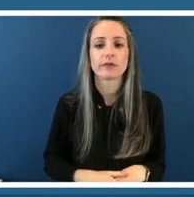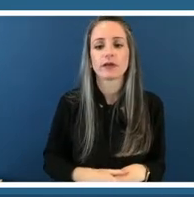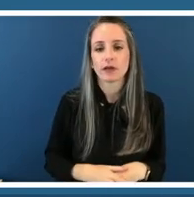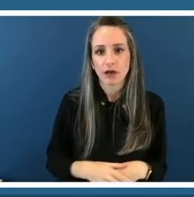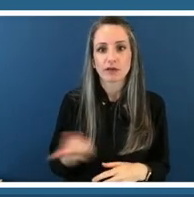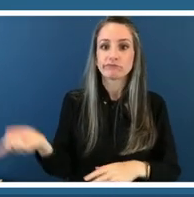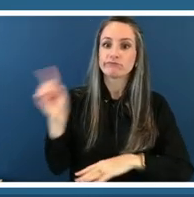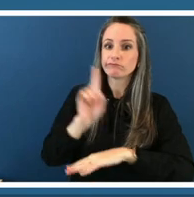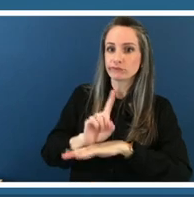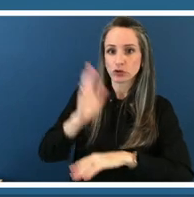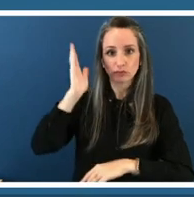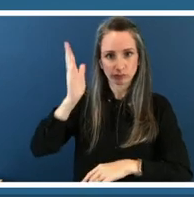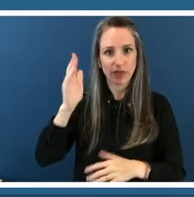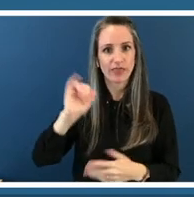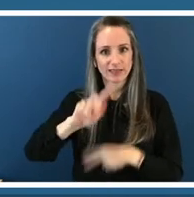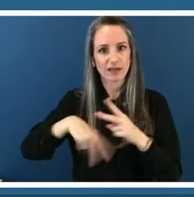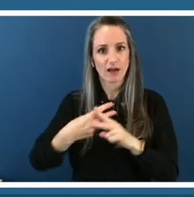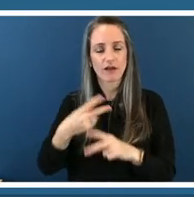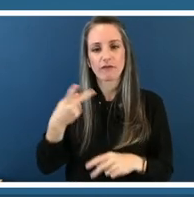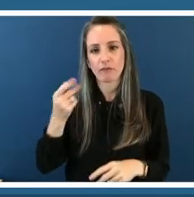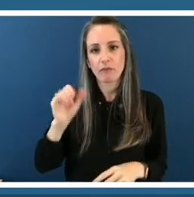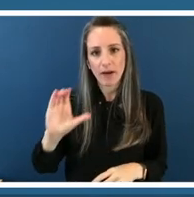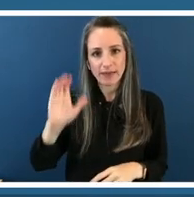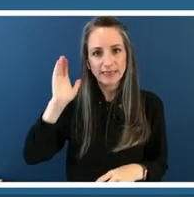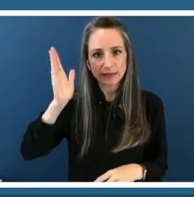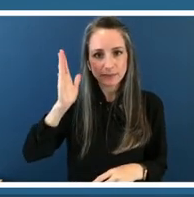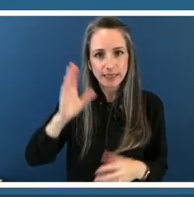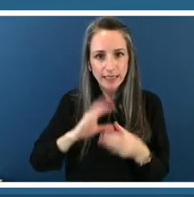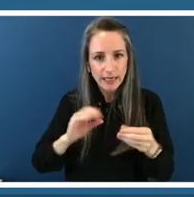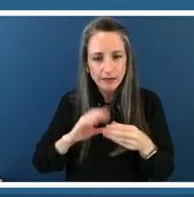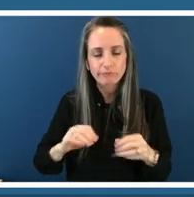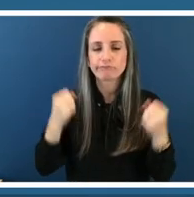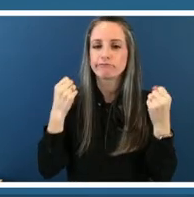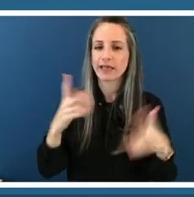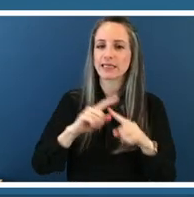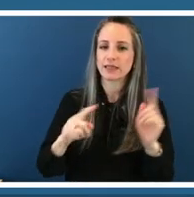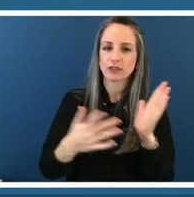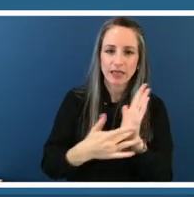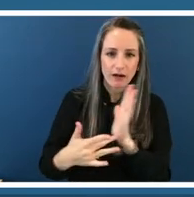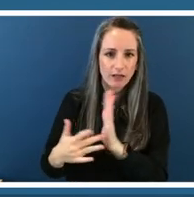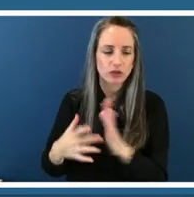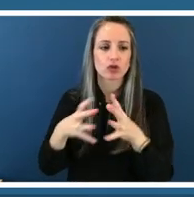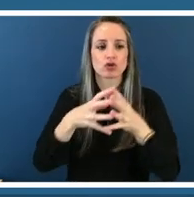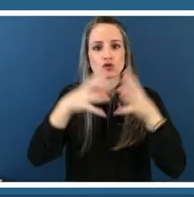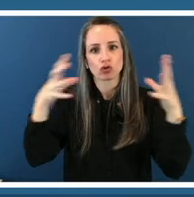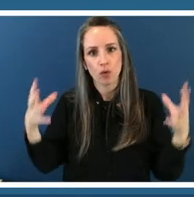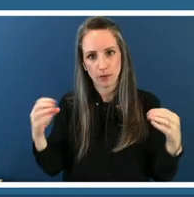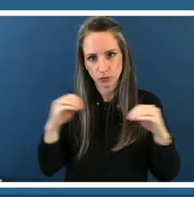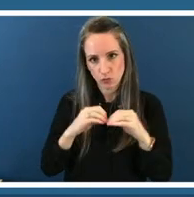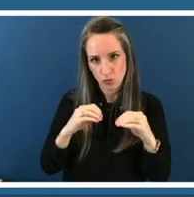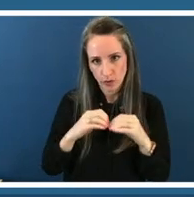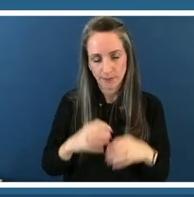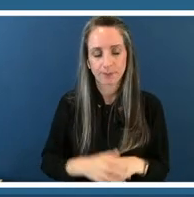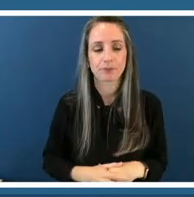we dive into a lot of different type of technologies and so much more